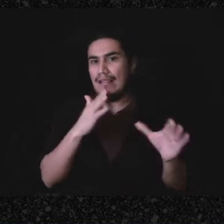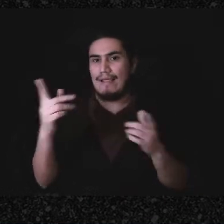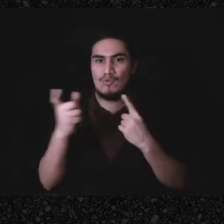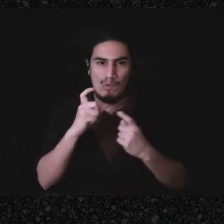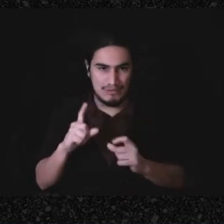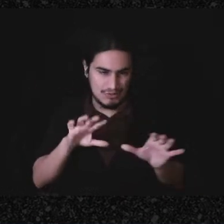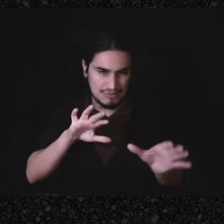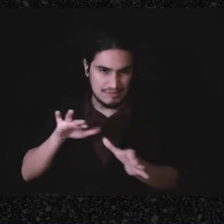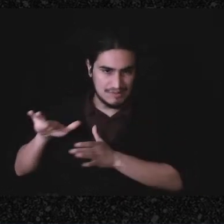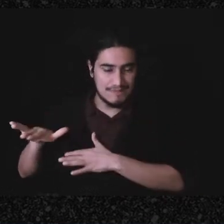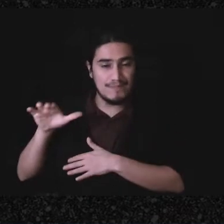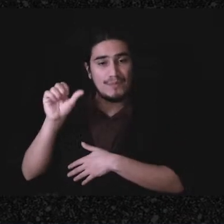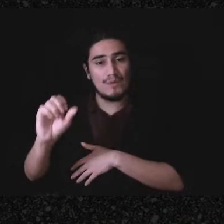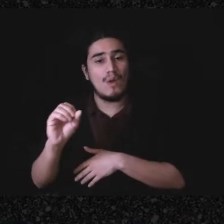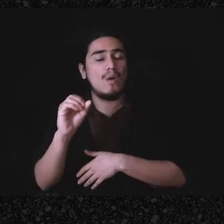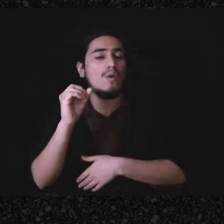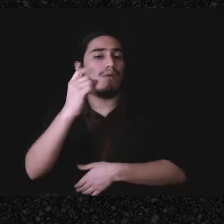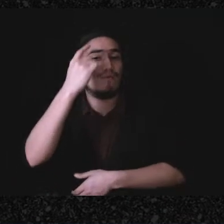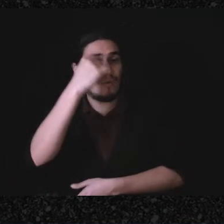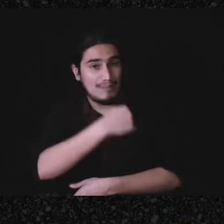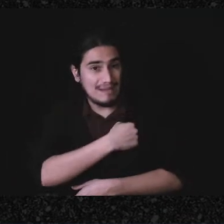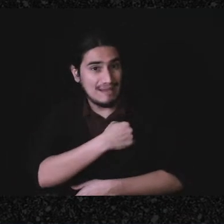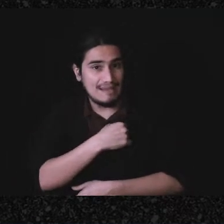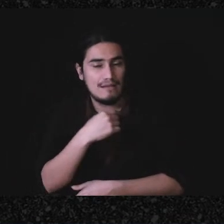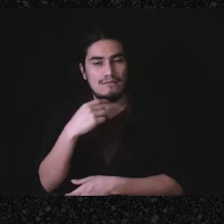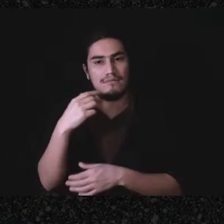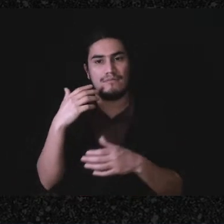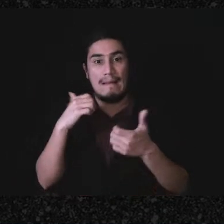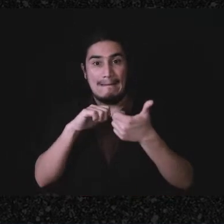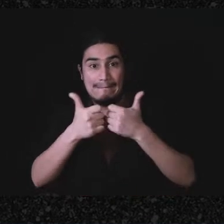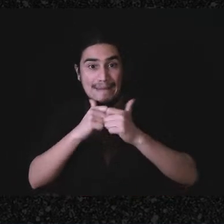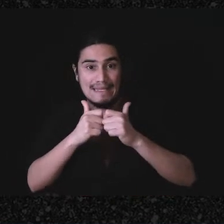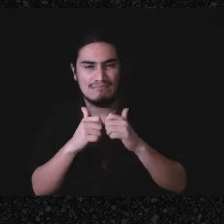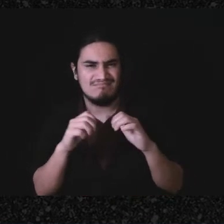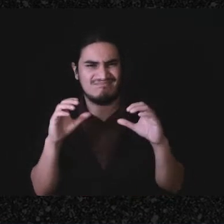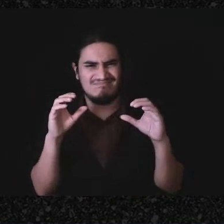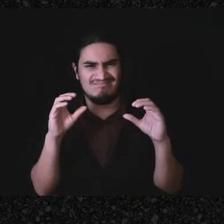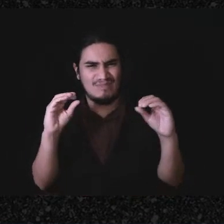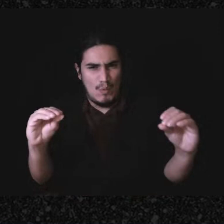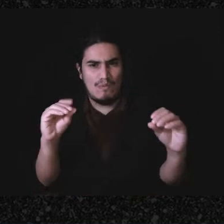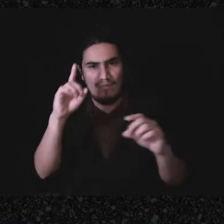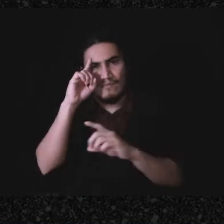To my mind, there's nothing to compete with having a brick and mortar space for building community